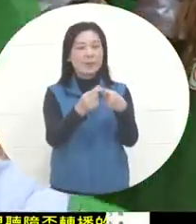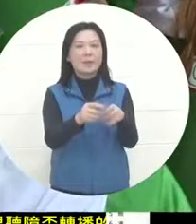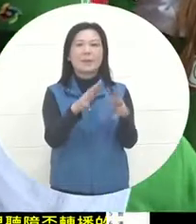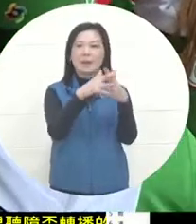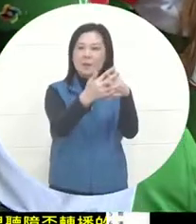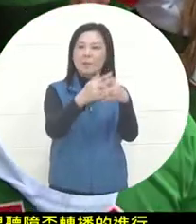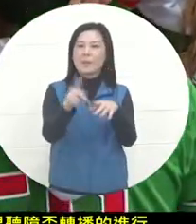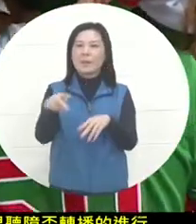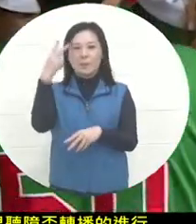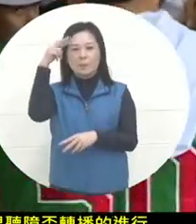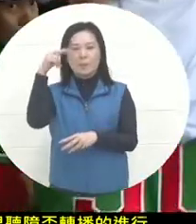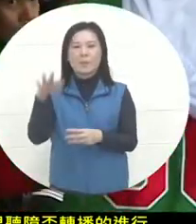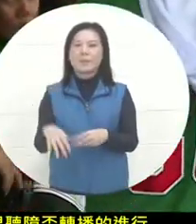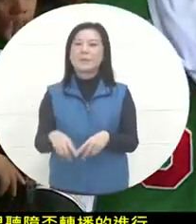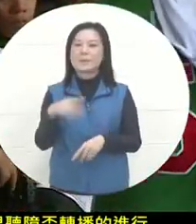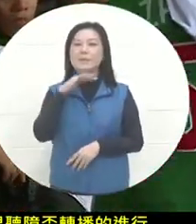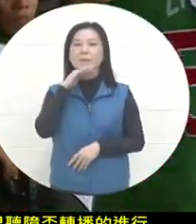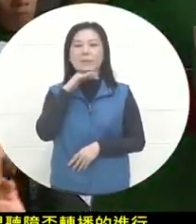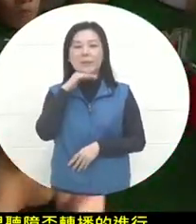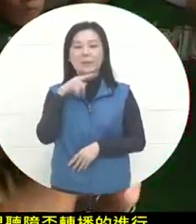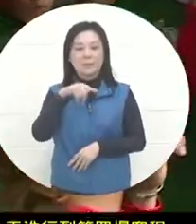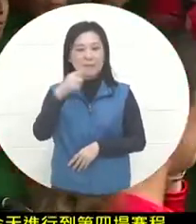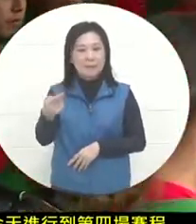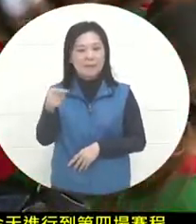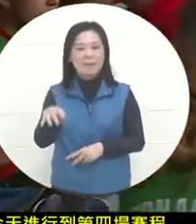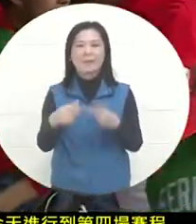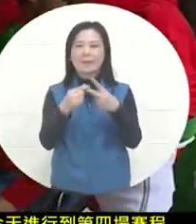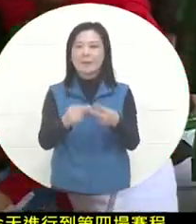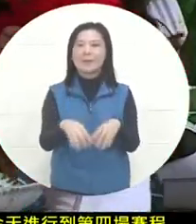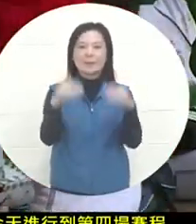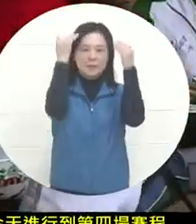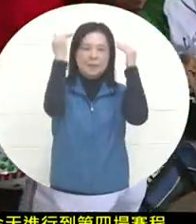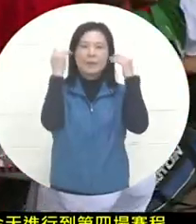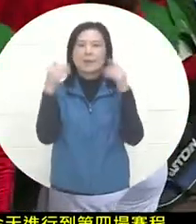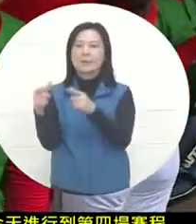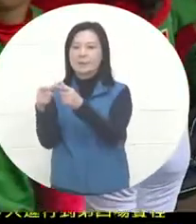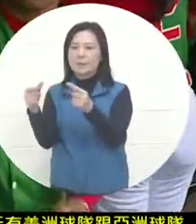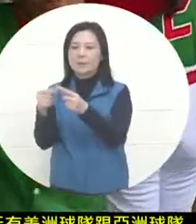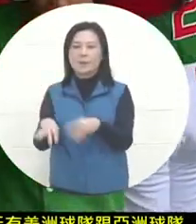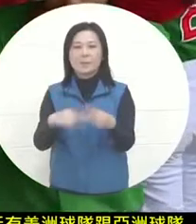is Mexico. Later, there will be a cold day and an afternoon game. Today's game